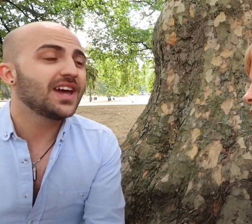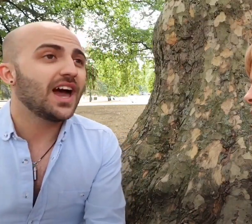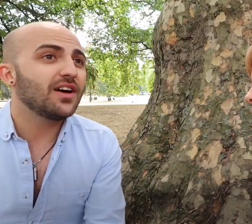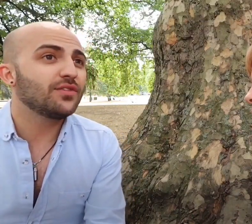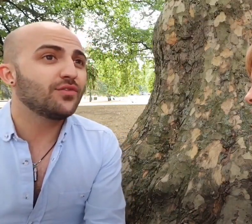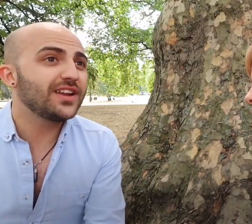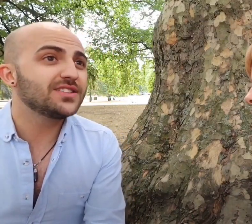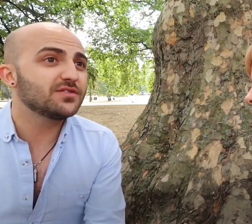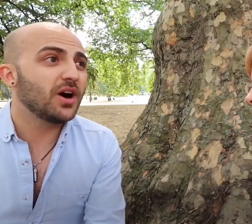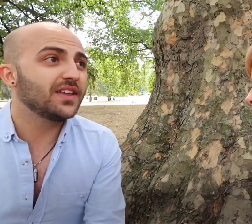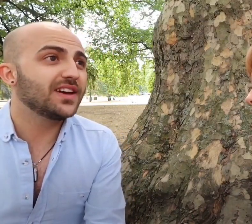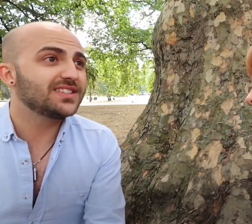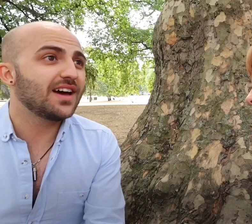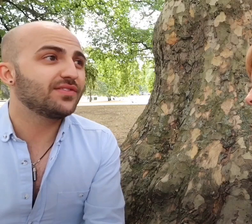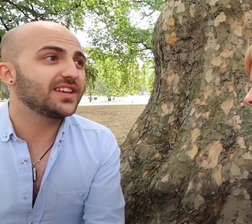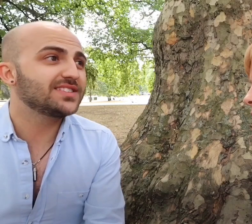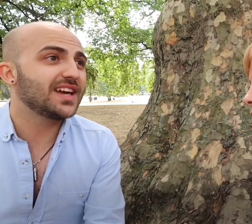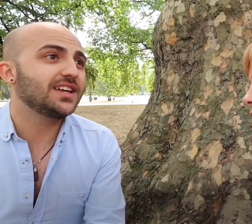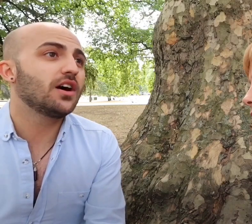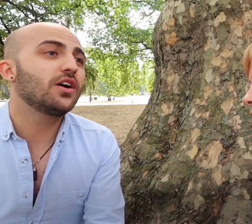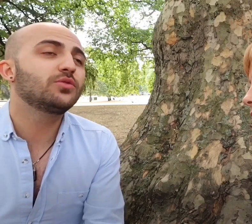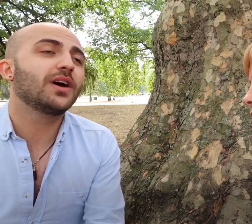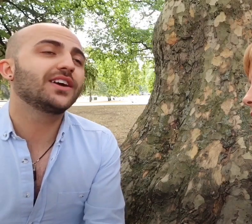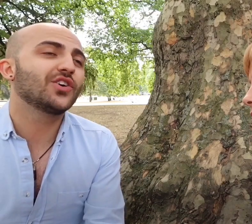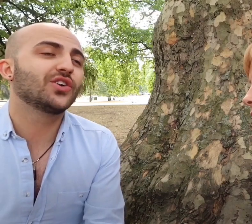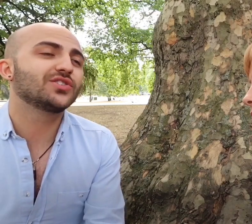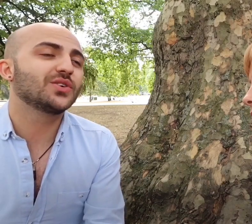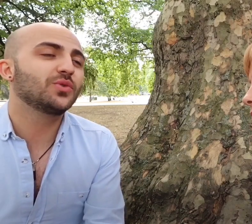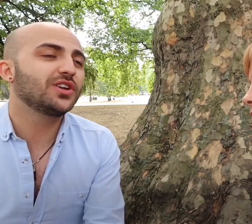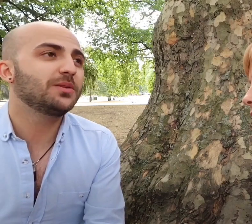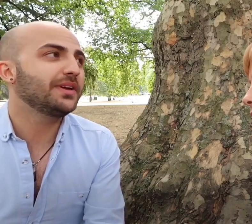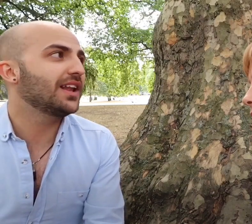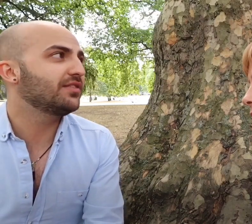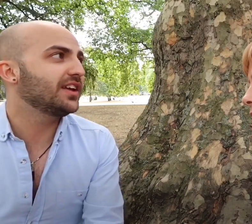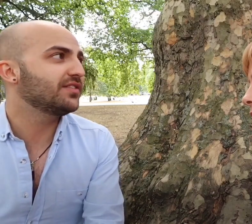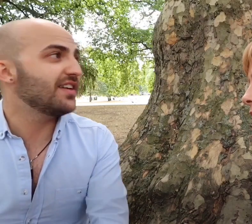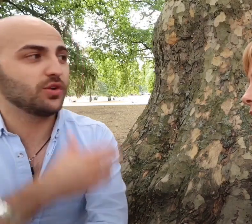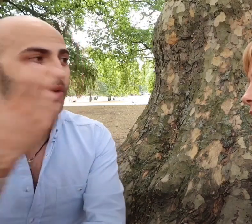friends of mine that are Deaf that say Oh my god wouldn't it be lovely if everyone